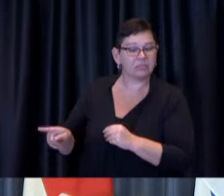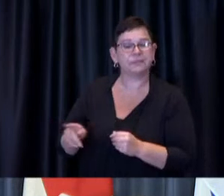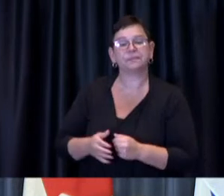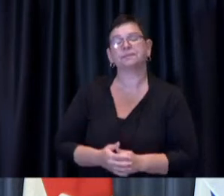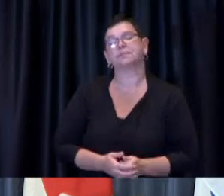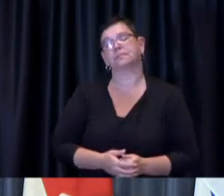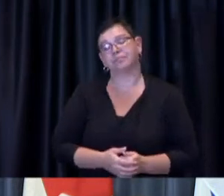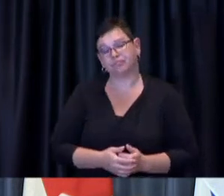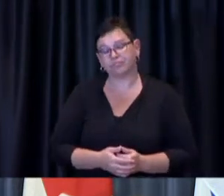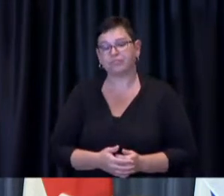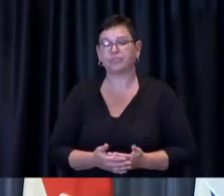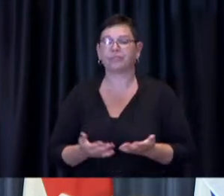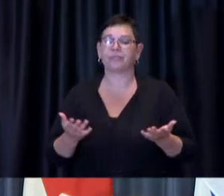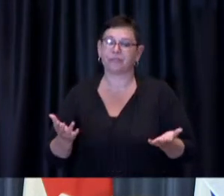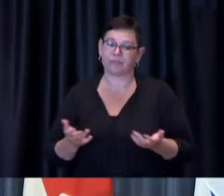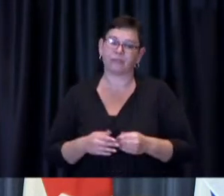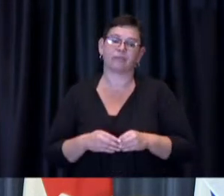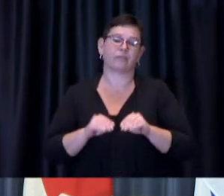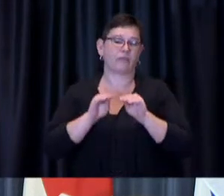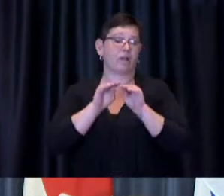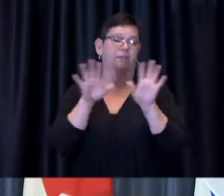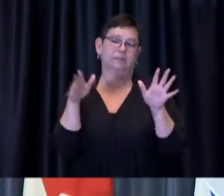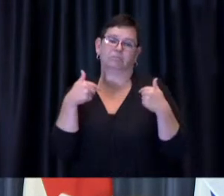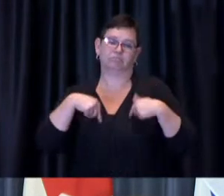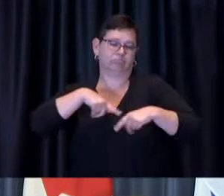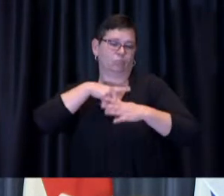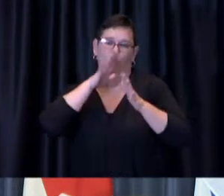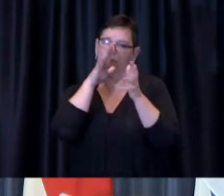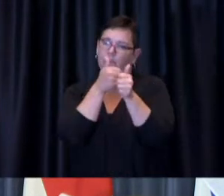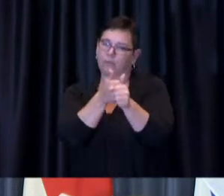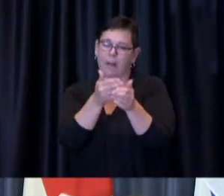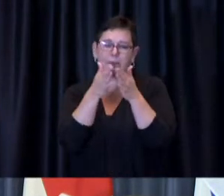abide by public health advice with respect to what the best thing is and the safest thing is